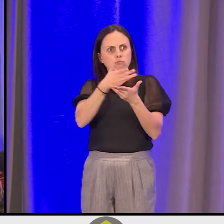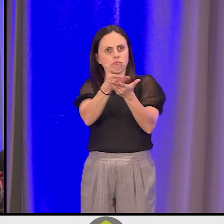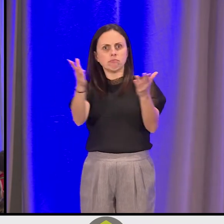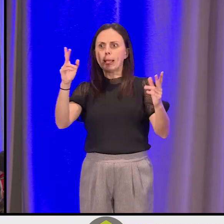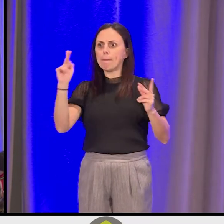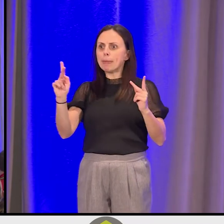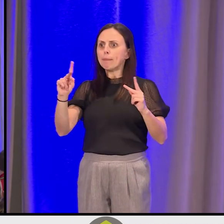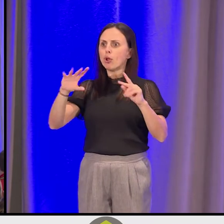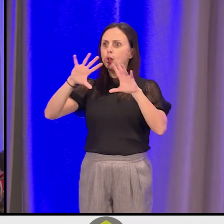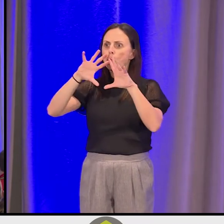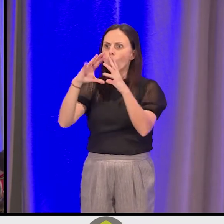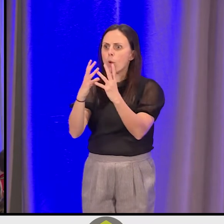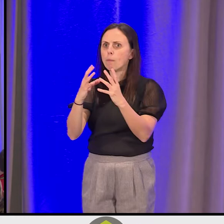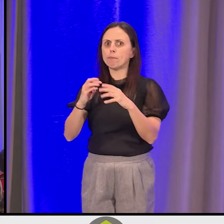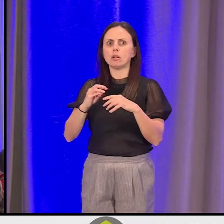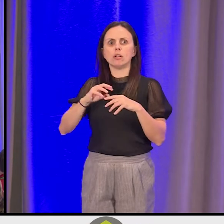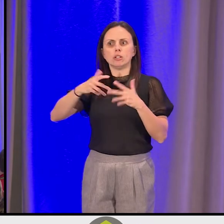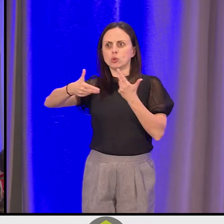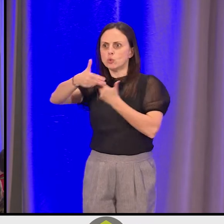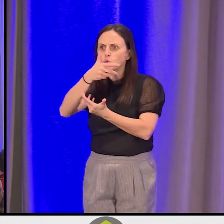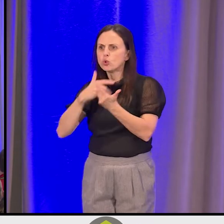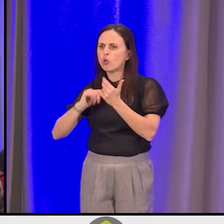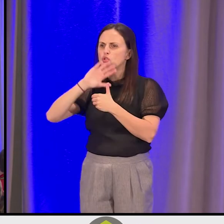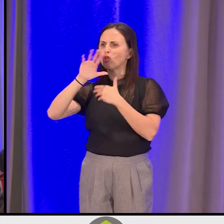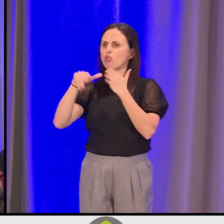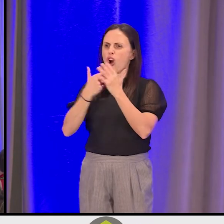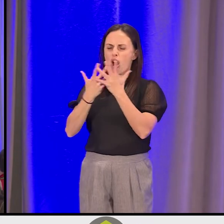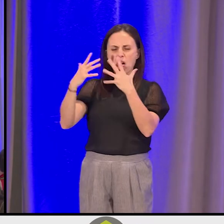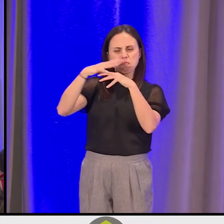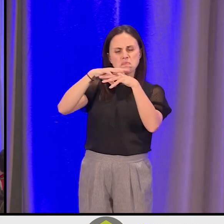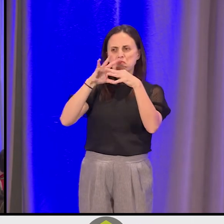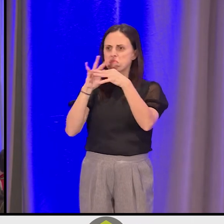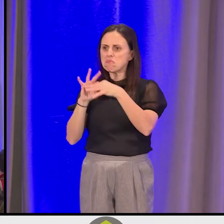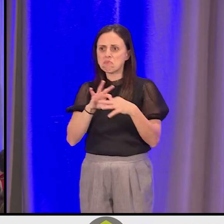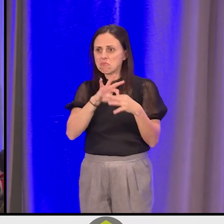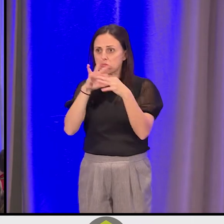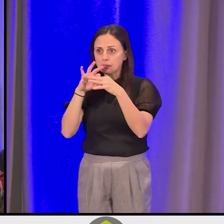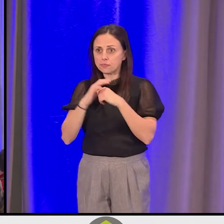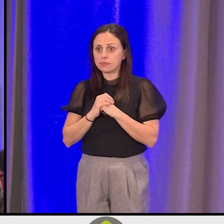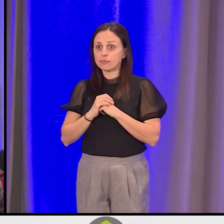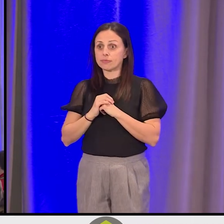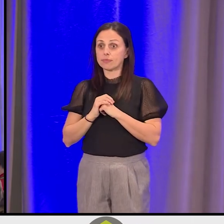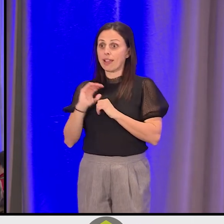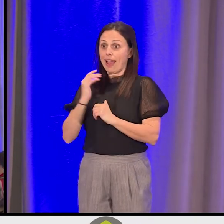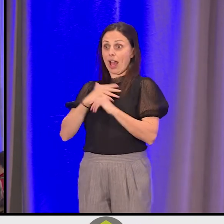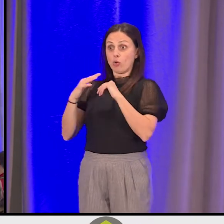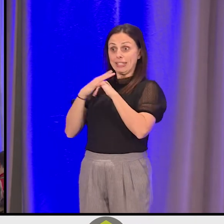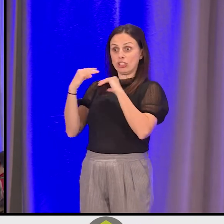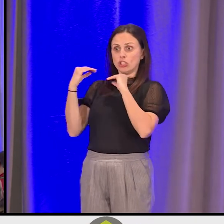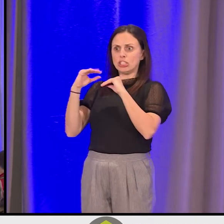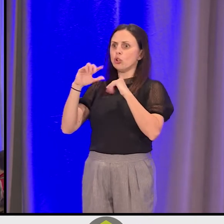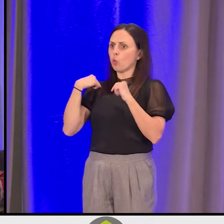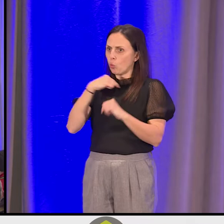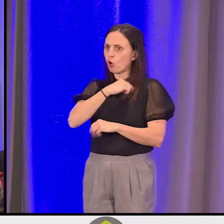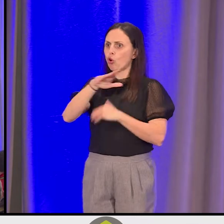our global, our social, all of the interconnectedness. Our teachings are that we're all connected,